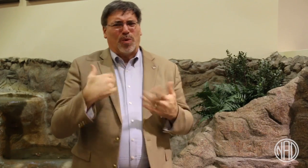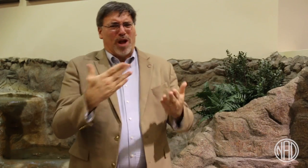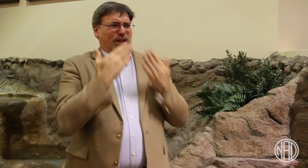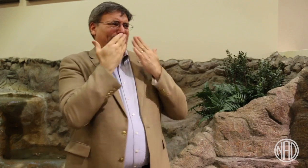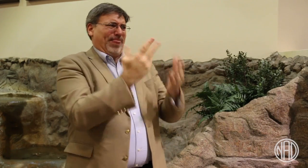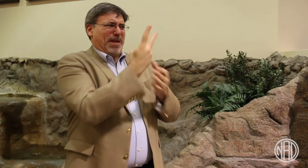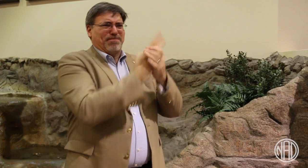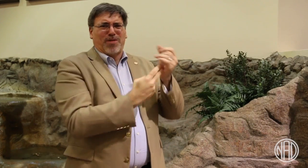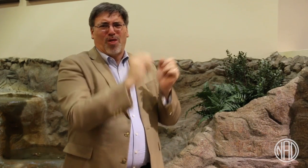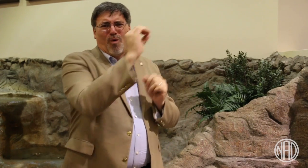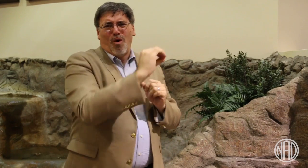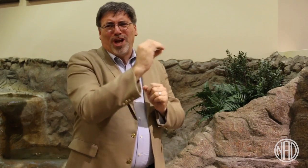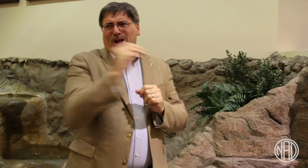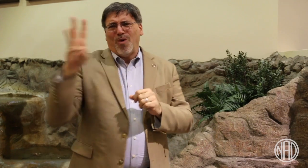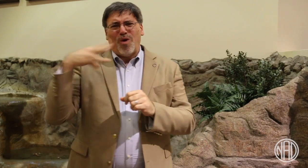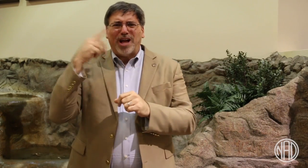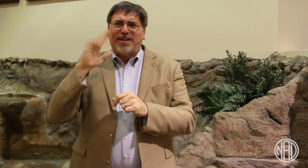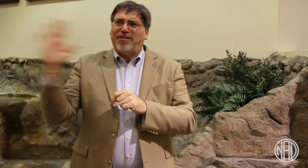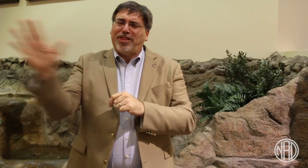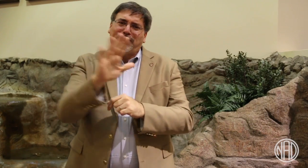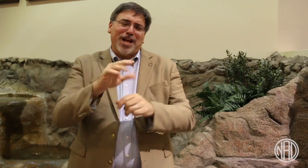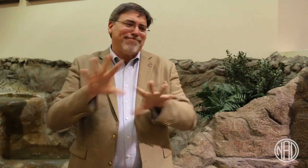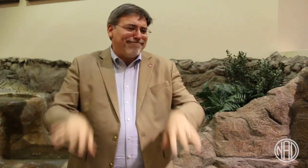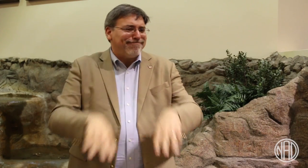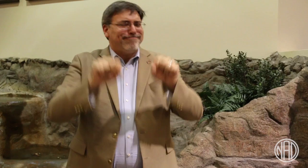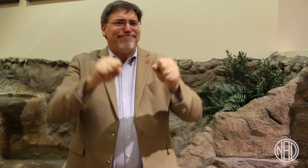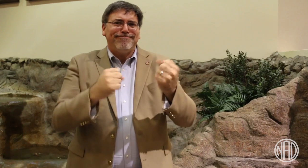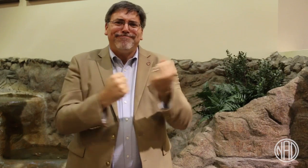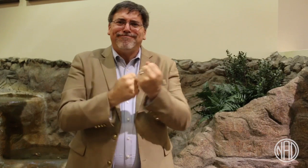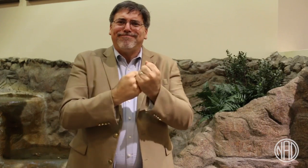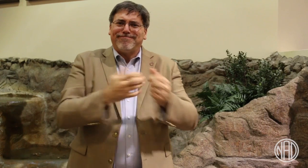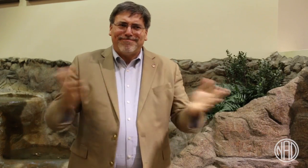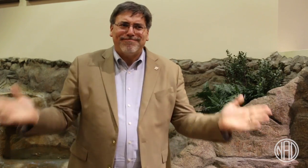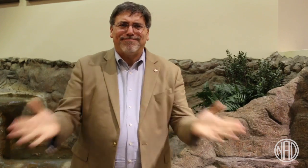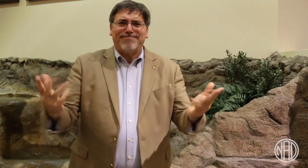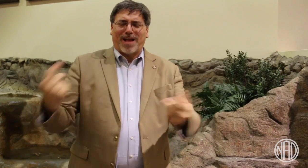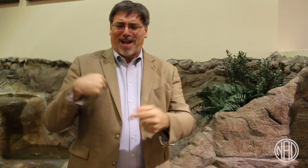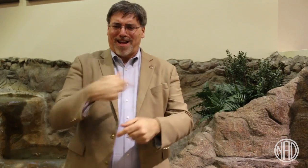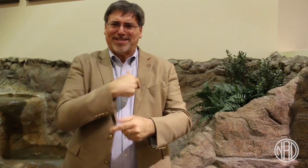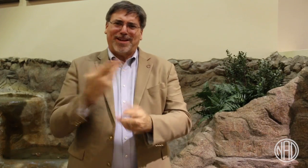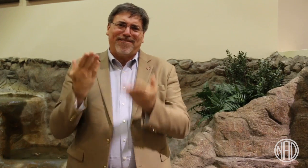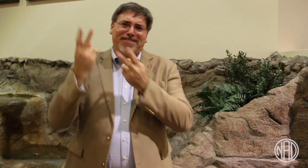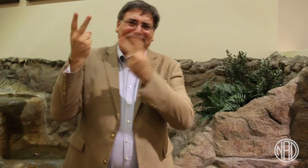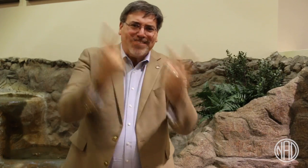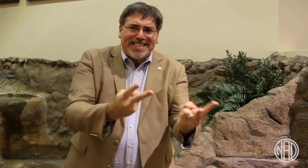We thank both schools for being great hosts during our visit.